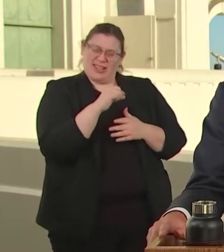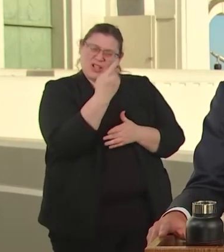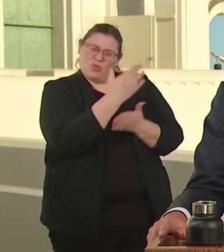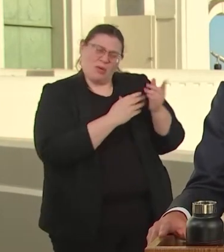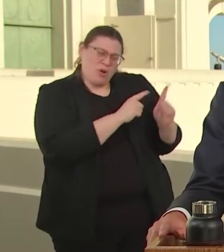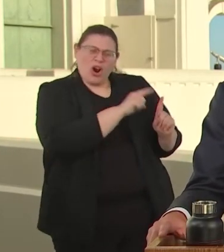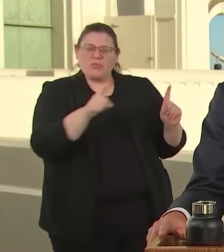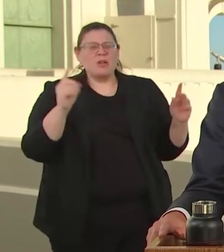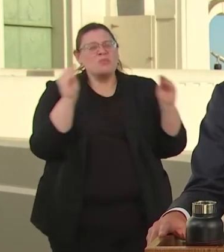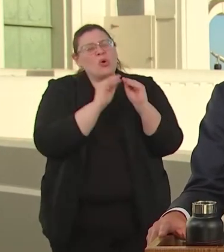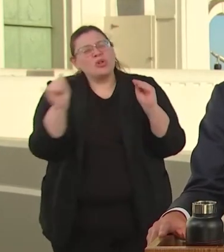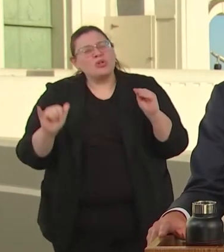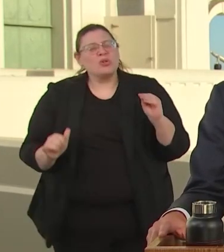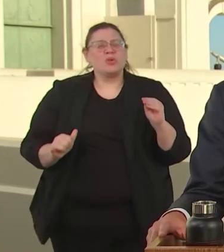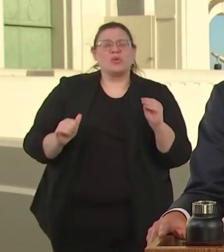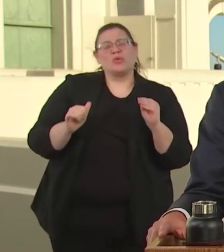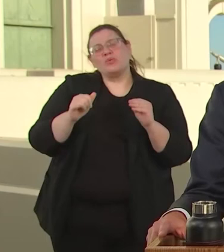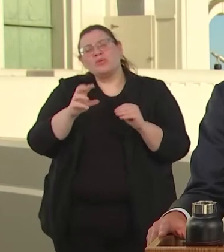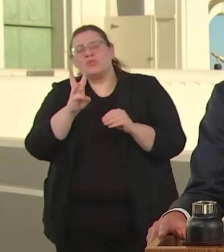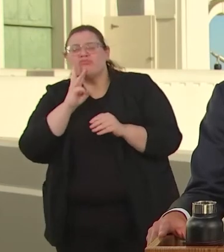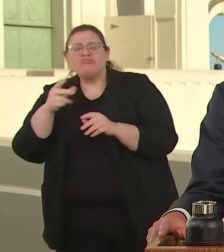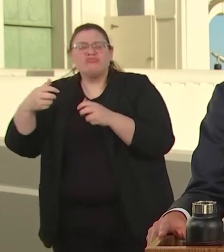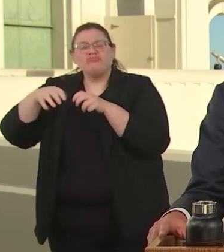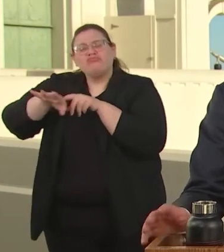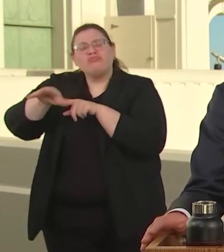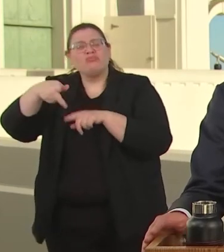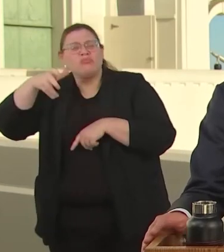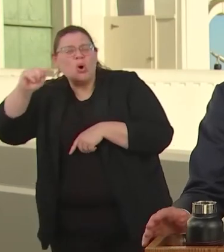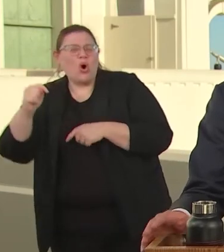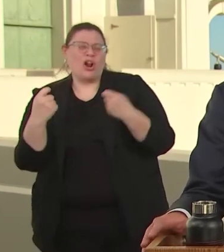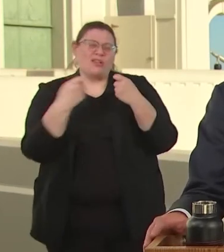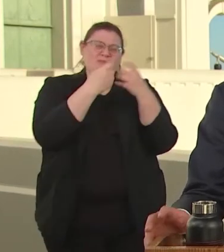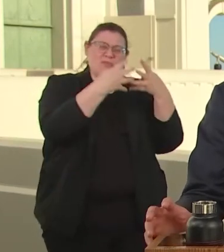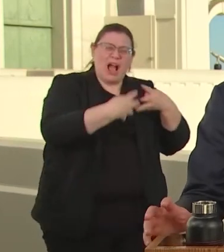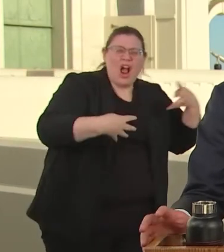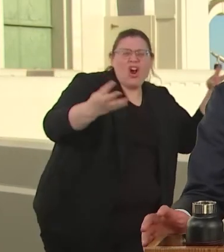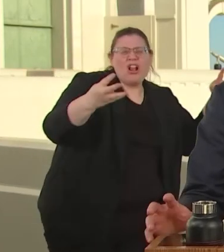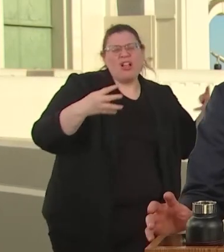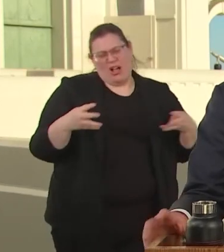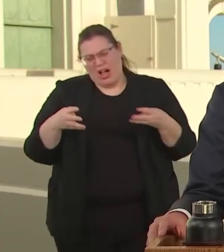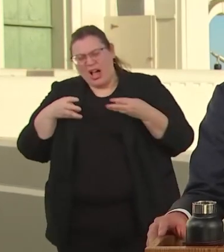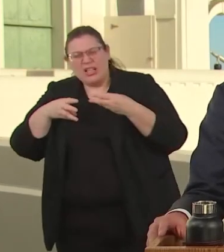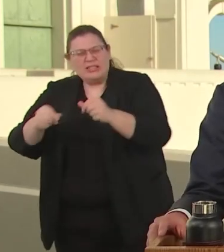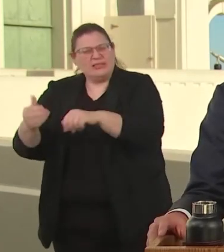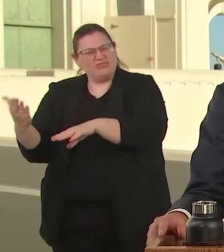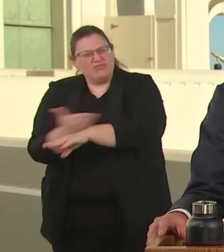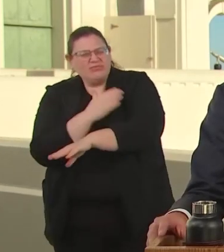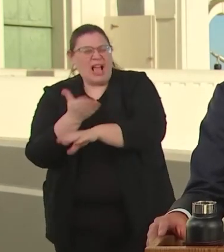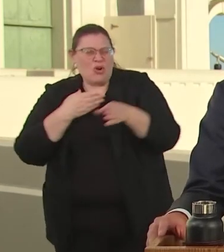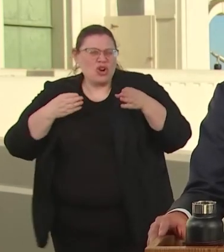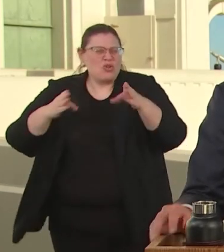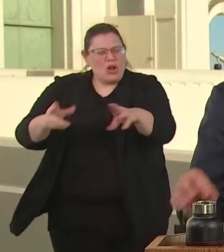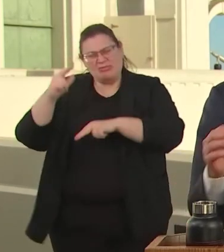THAN WE HAVE IN A HALF A CENTURY. YOU SEE INFRASTRUCTURE DONE